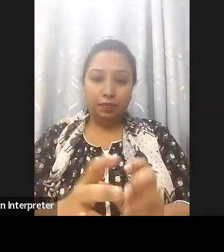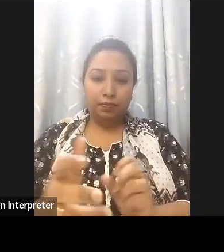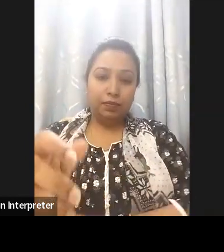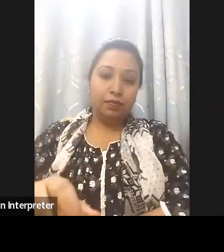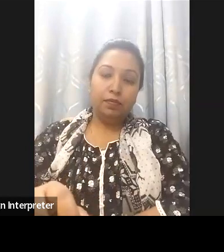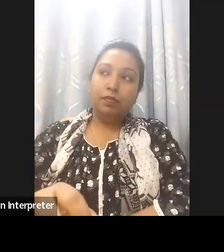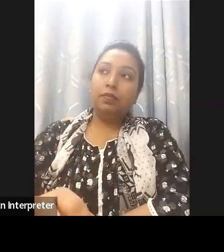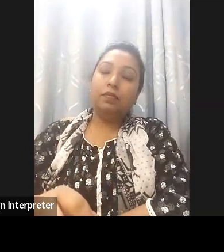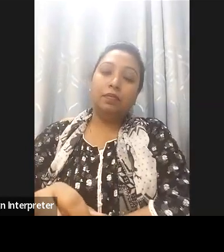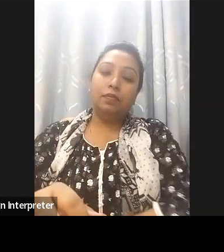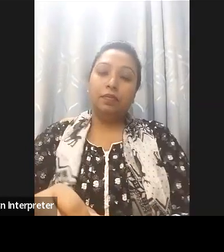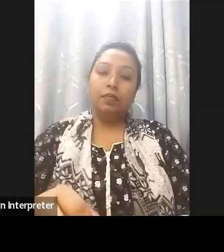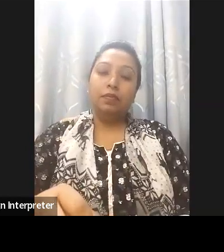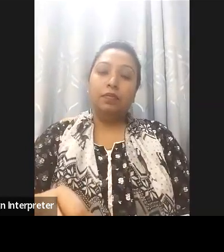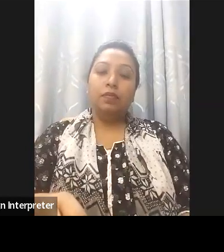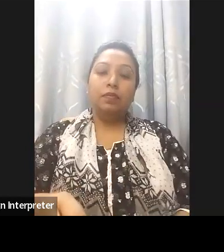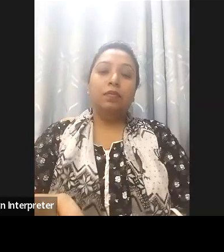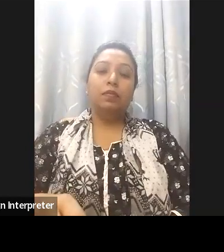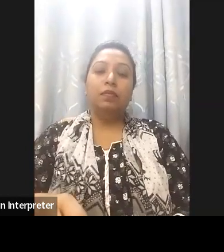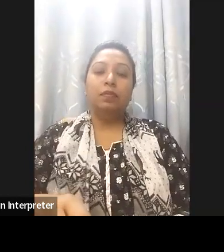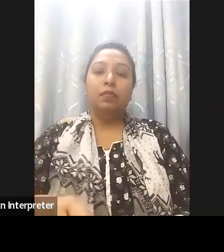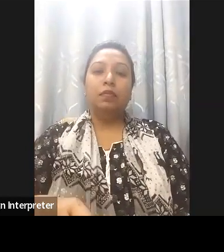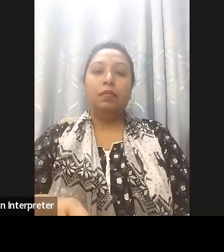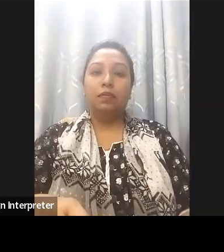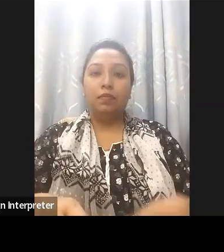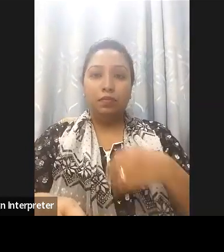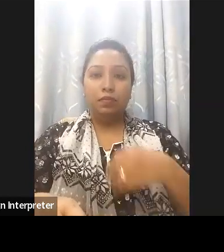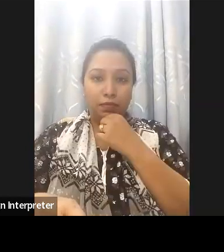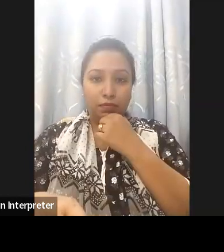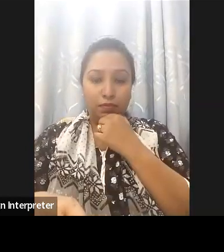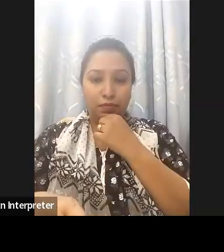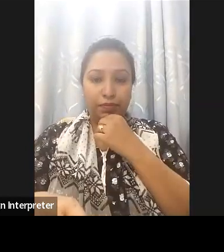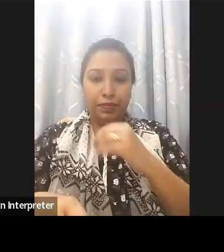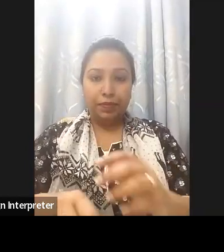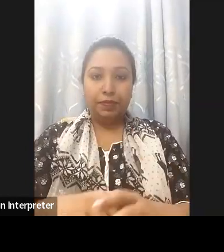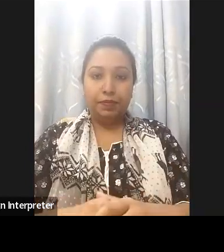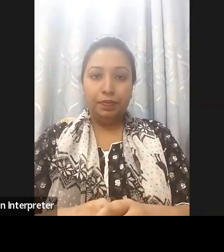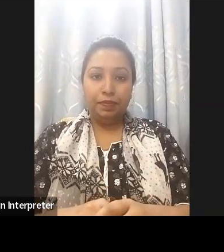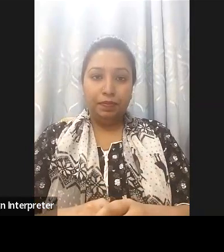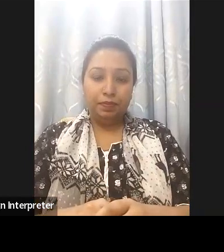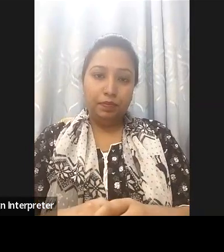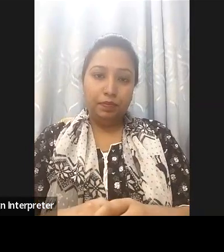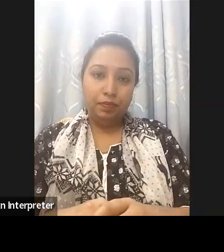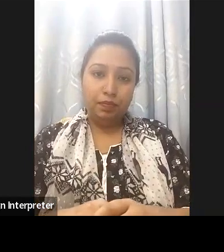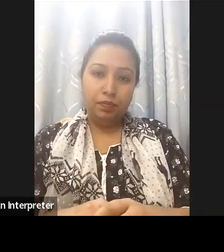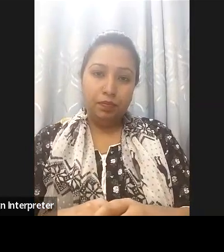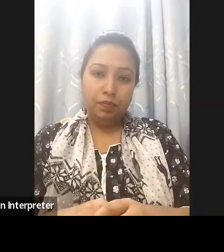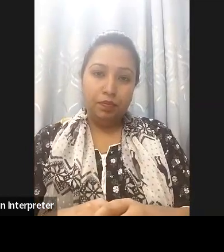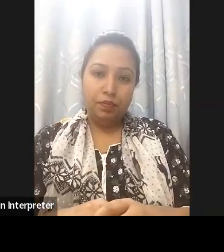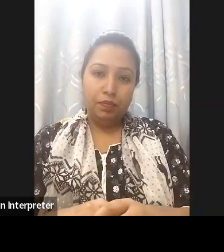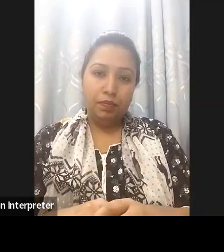and also organizations and end users need to be or organized and they need to be a part of